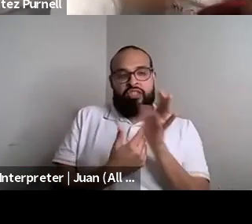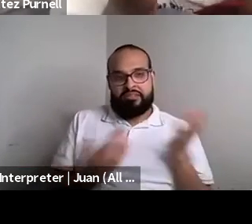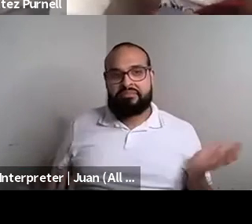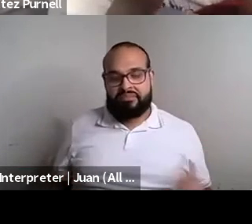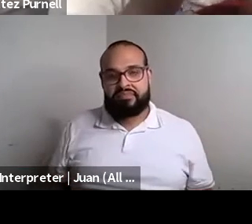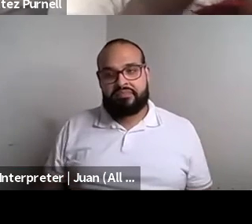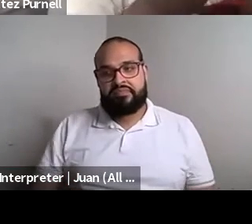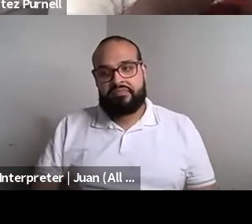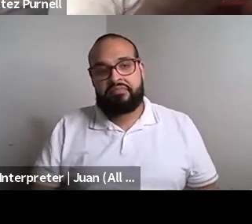Kokumo: I think if I was